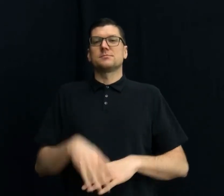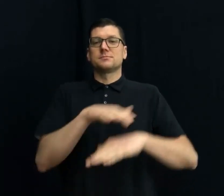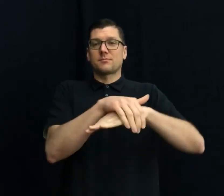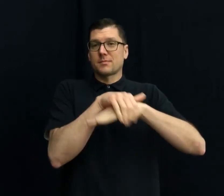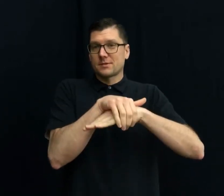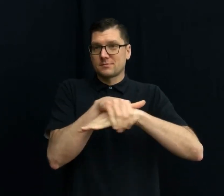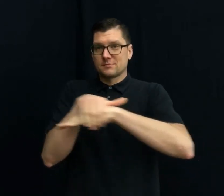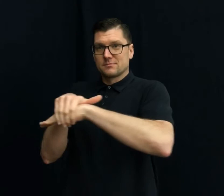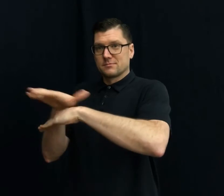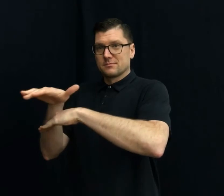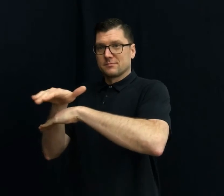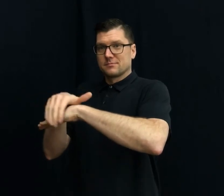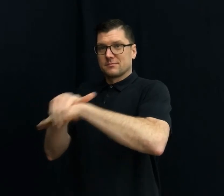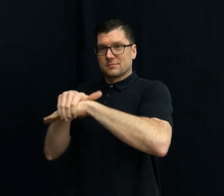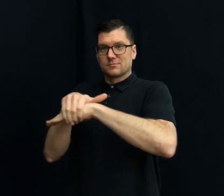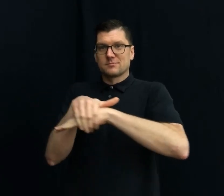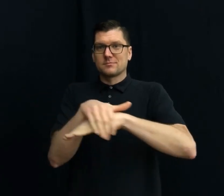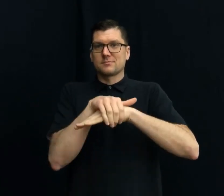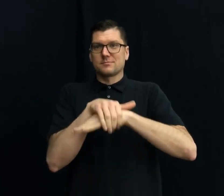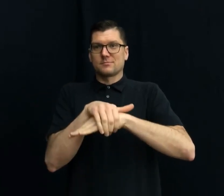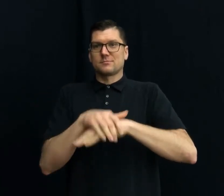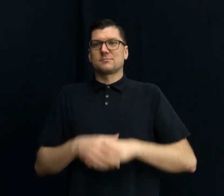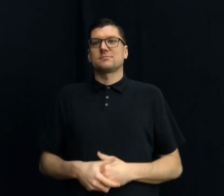ENGLISH